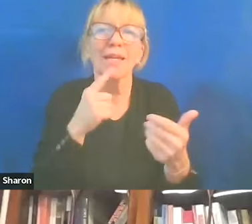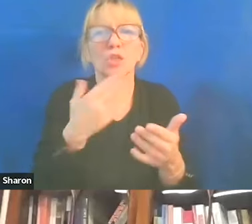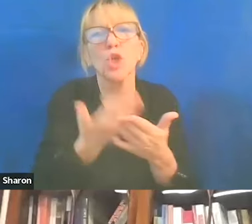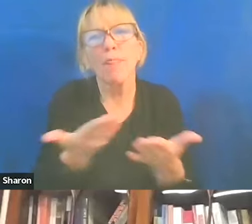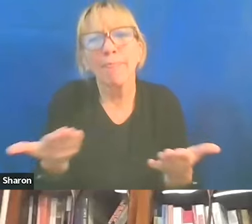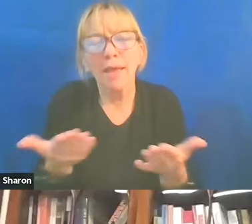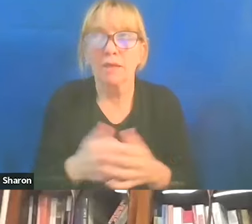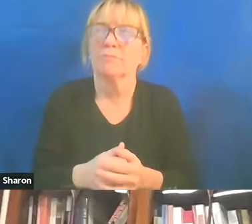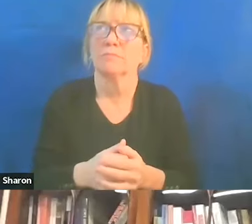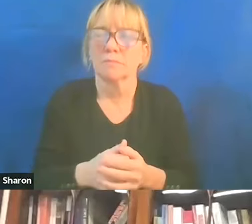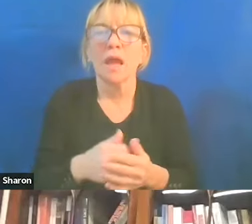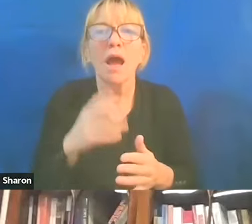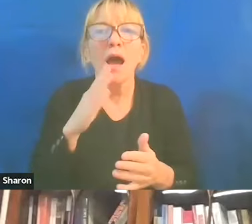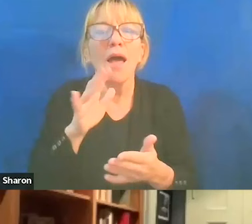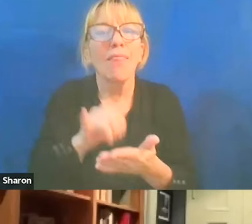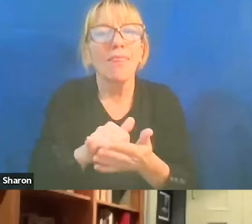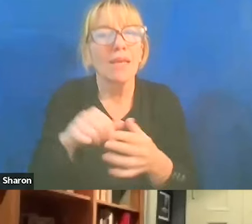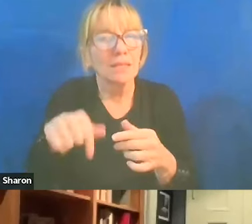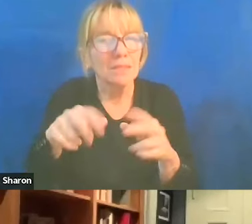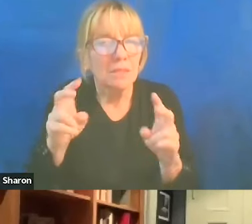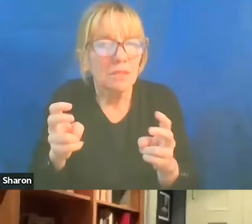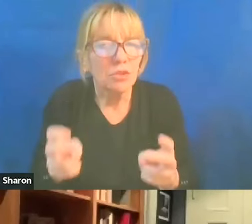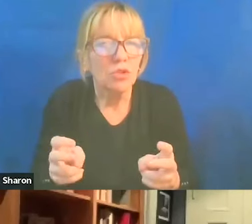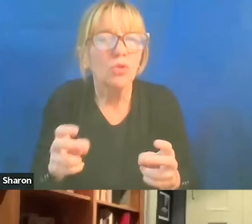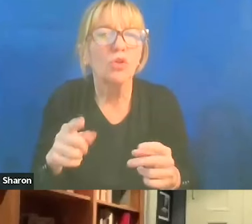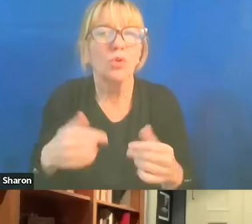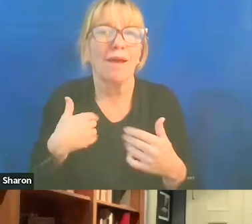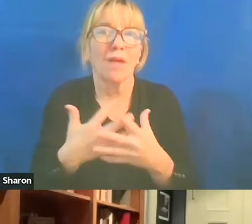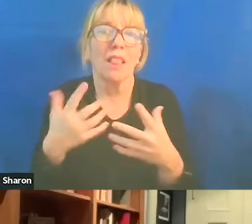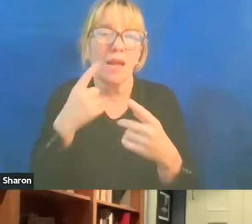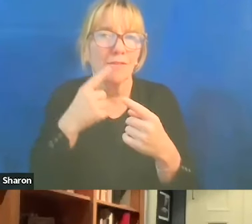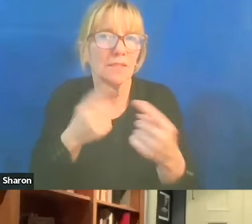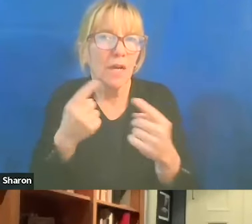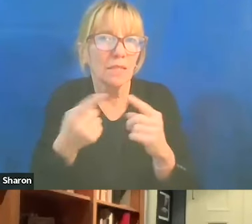On this issue, you have a lot of divisiveness on the campus.